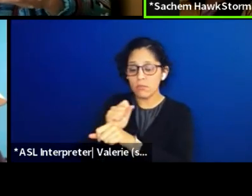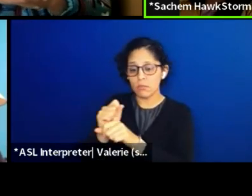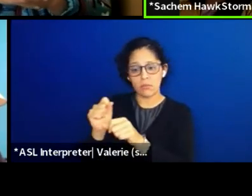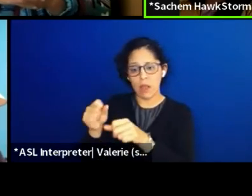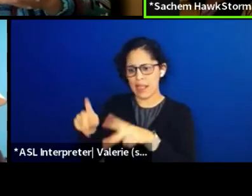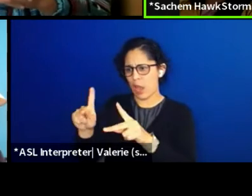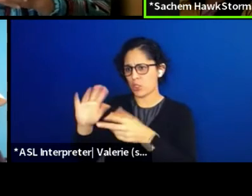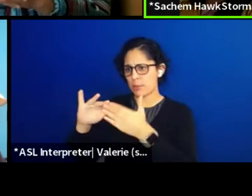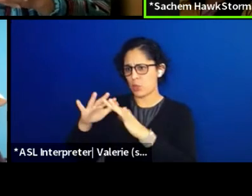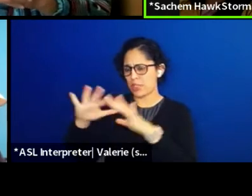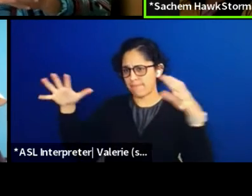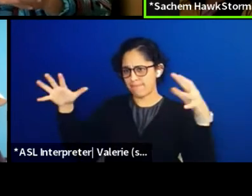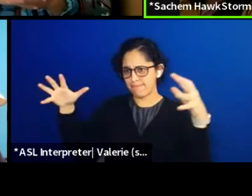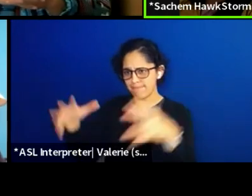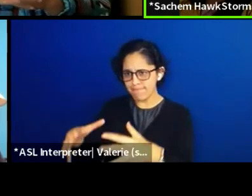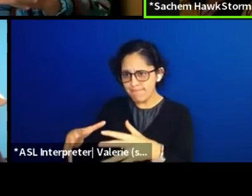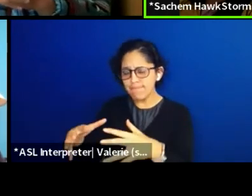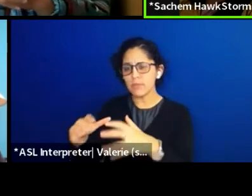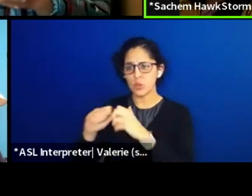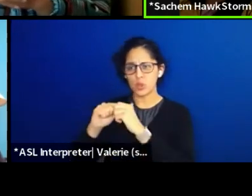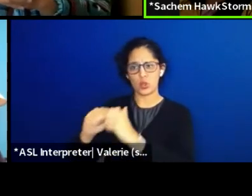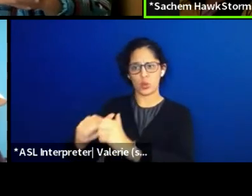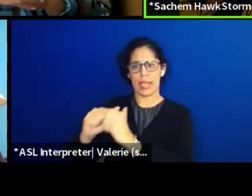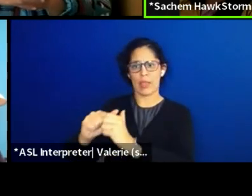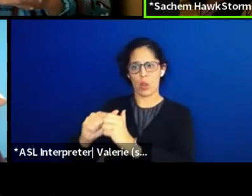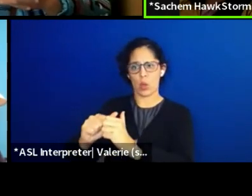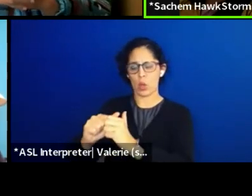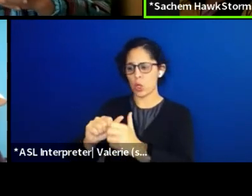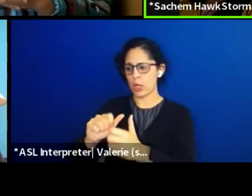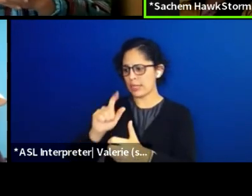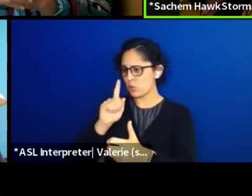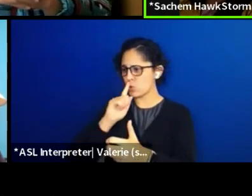and helps us really bring our children into a pride